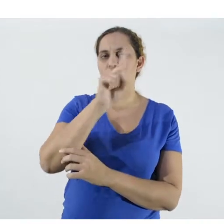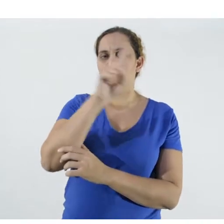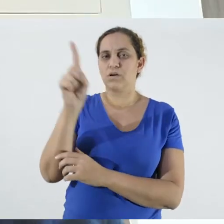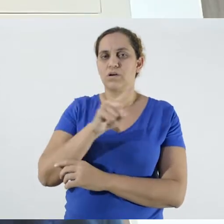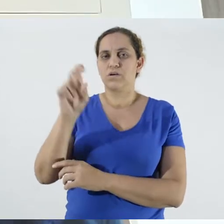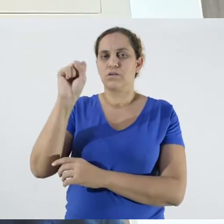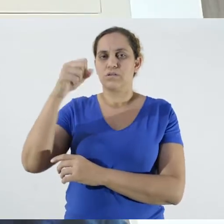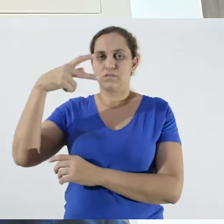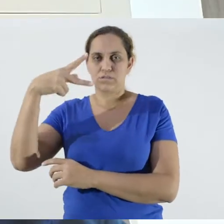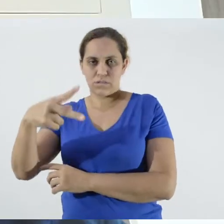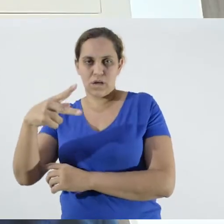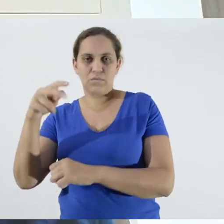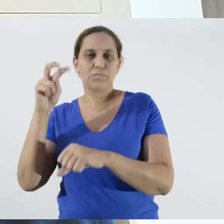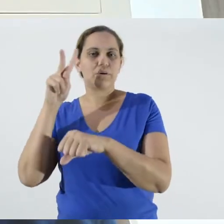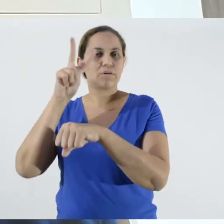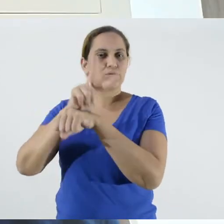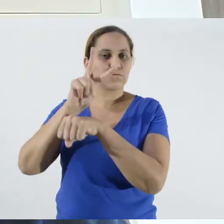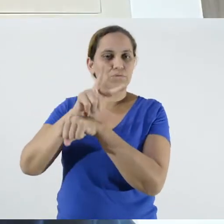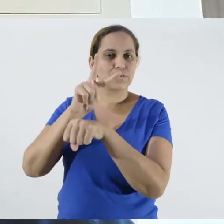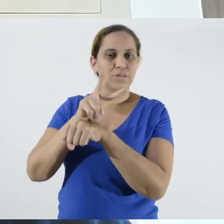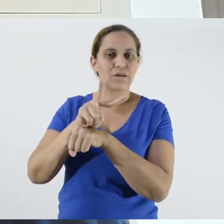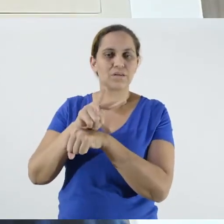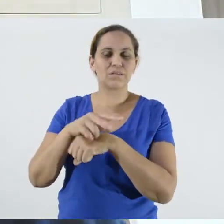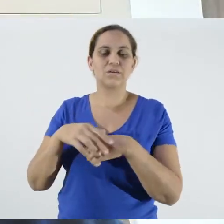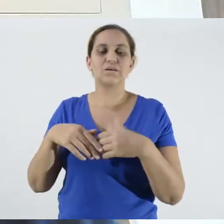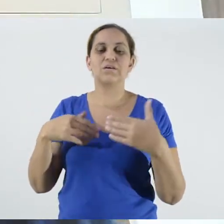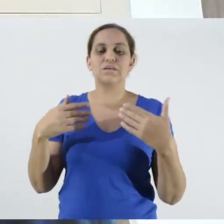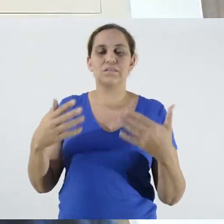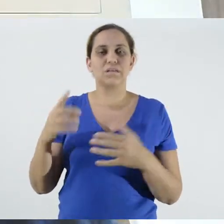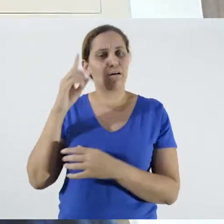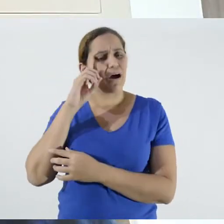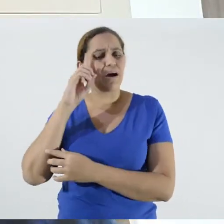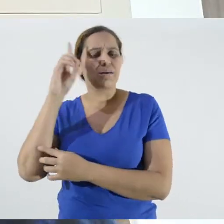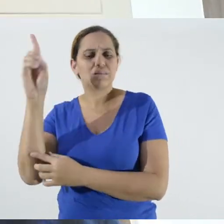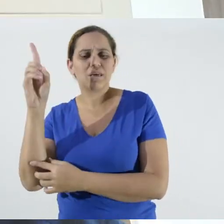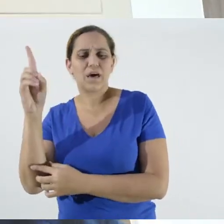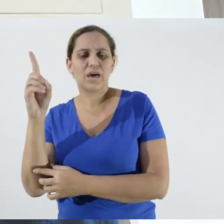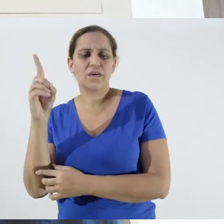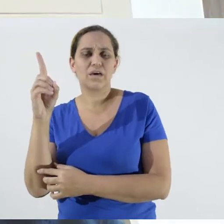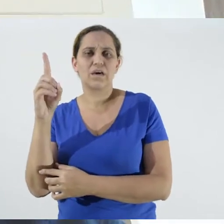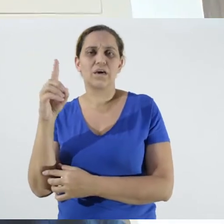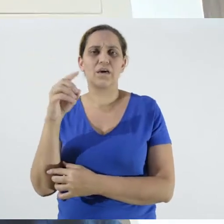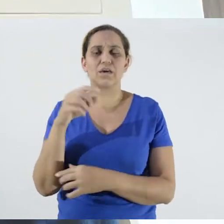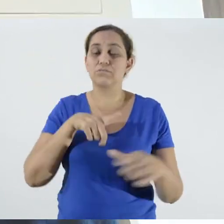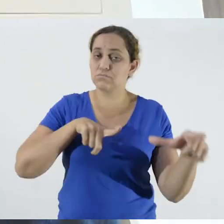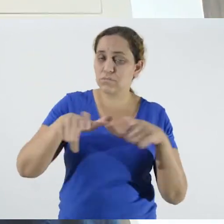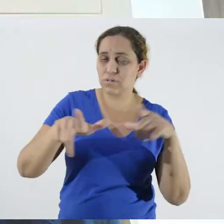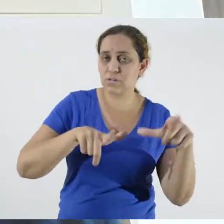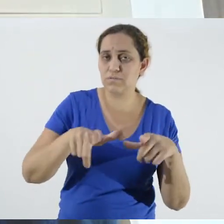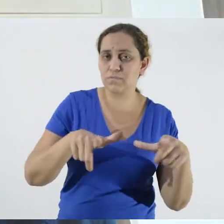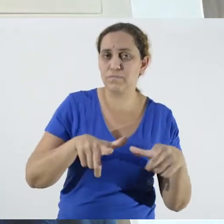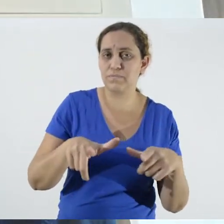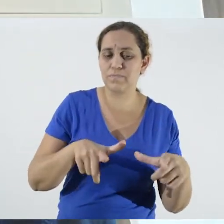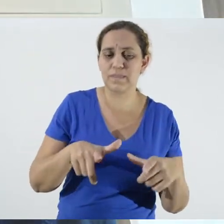The idea is that meat market employees have access during their break, and today,